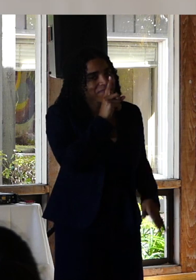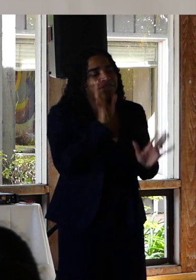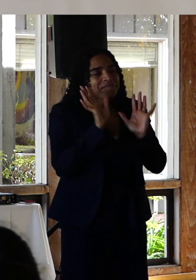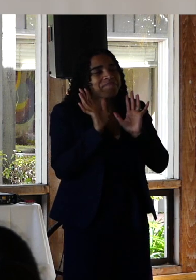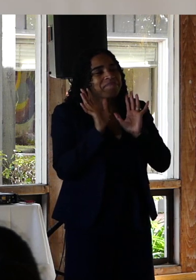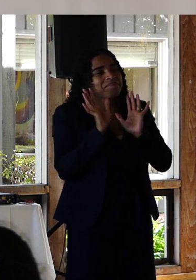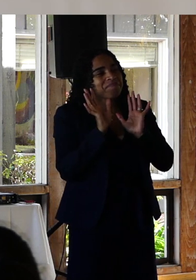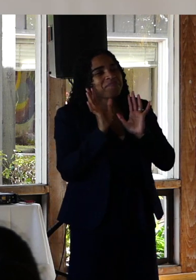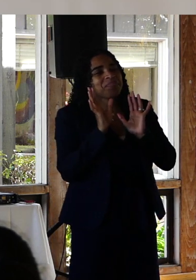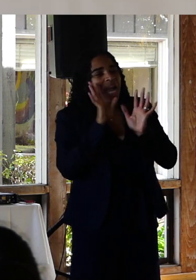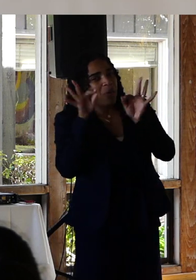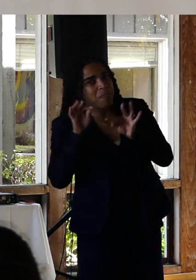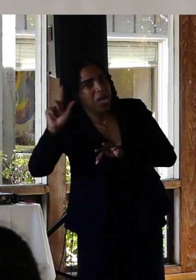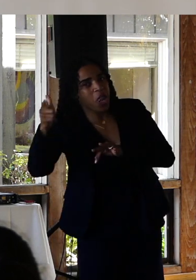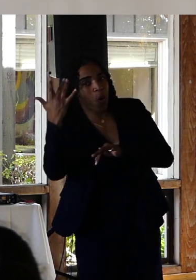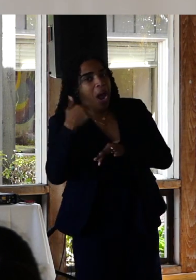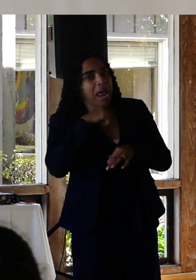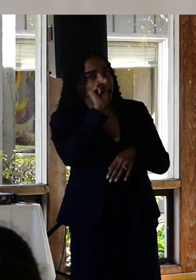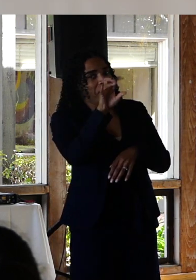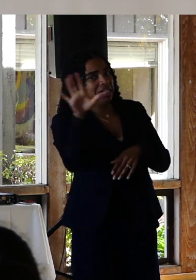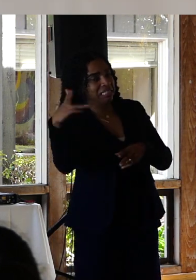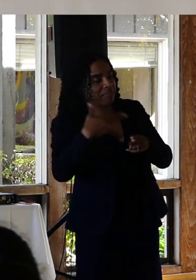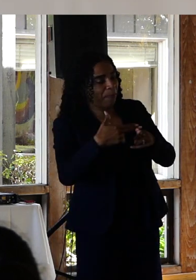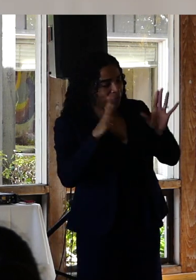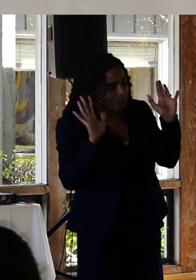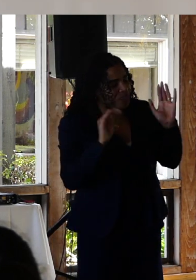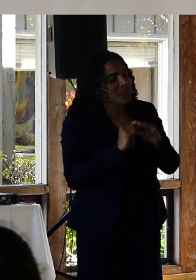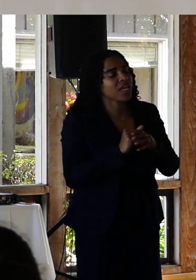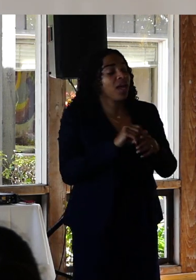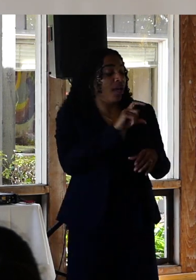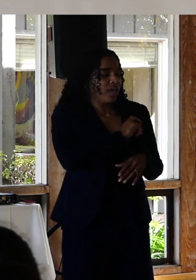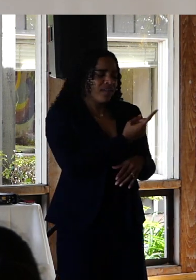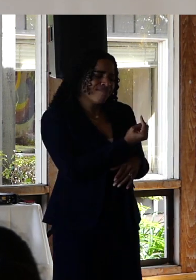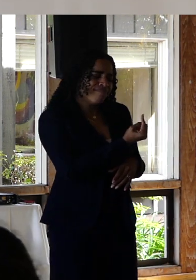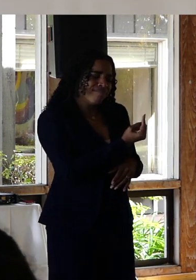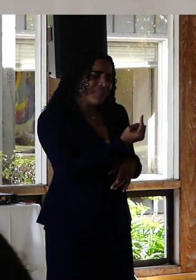lovely reasons that you'll see in a moment, walked me off the bridge